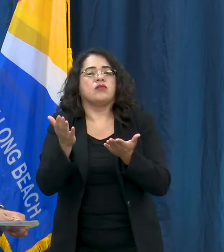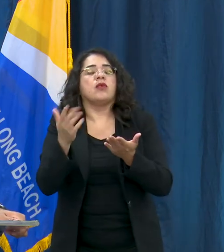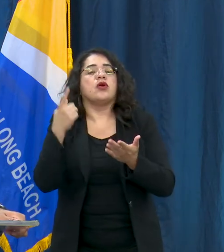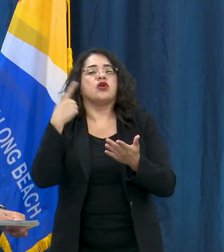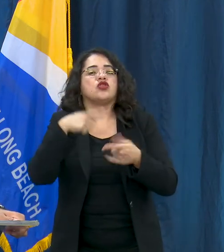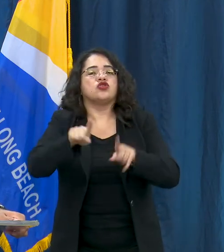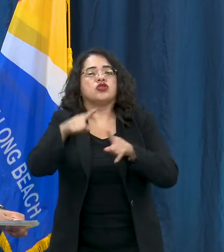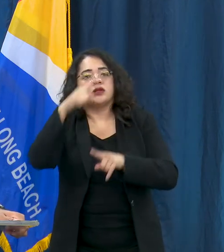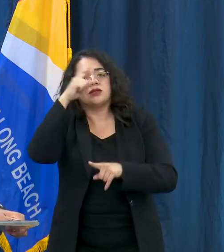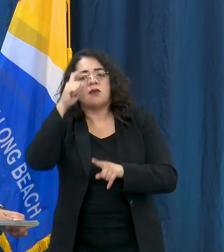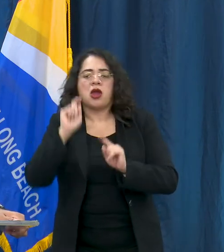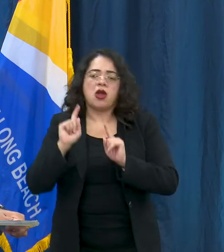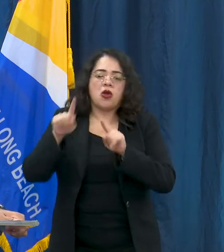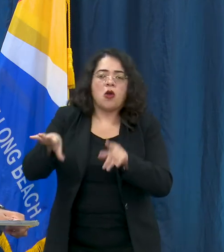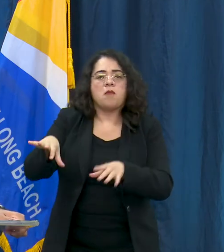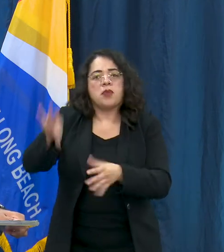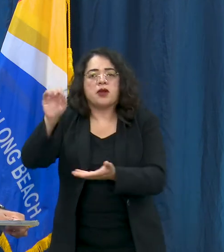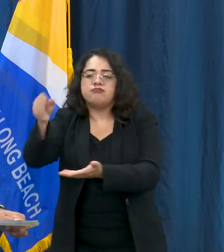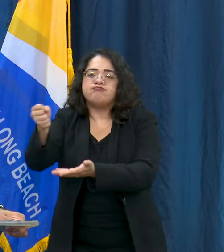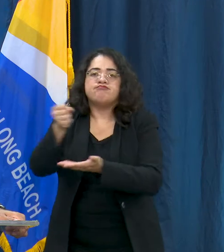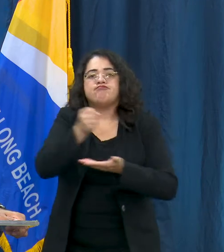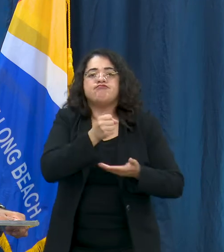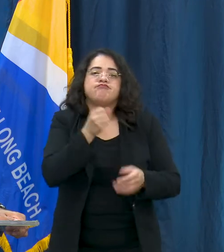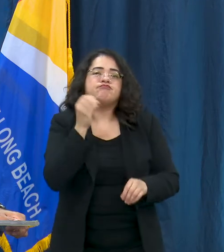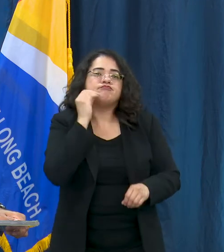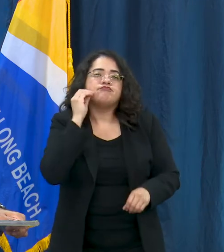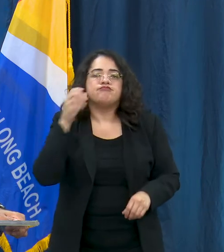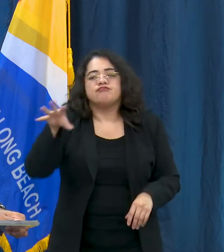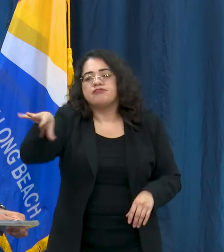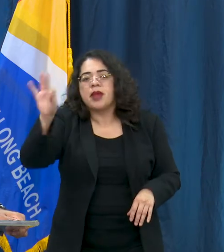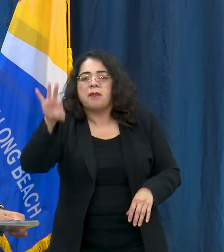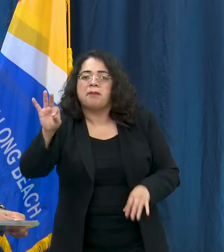during the summer and all this information will be available